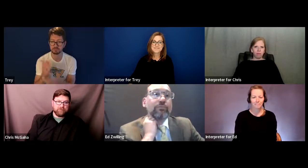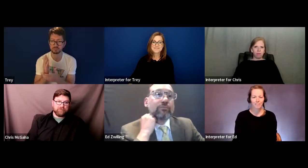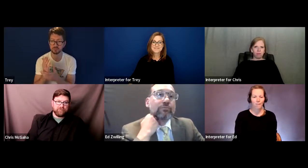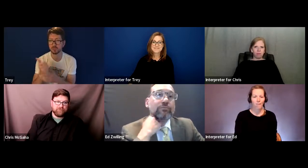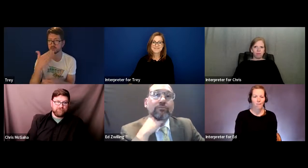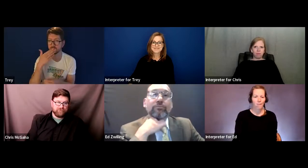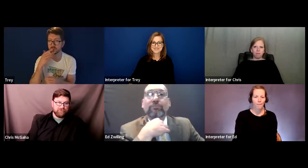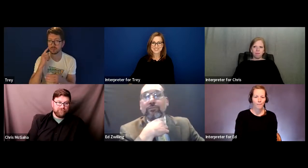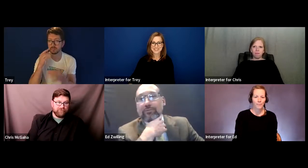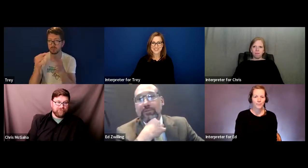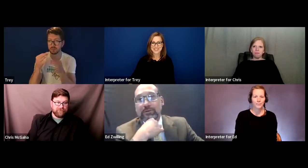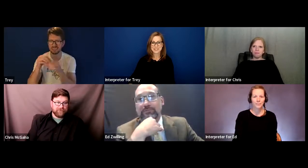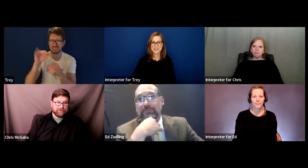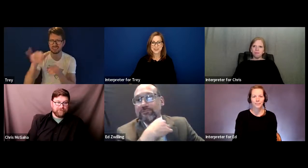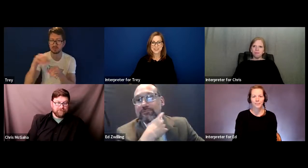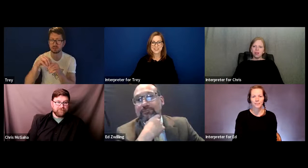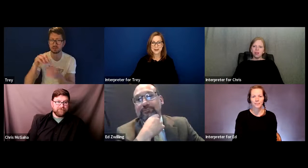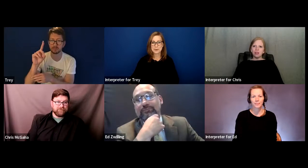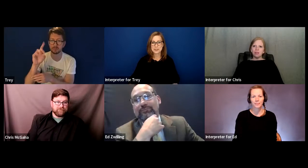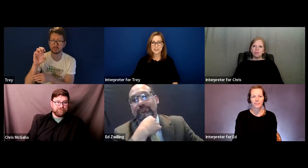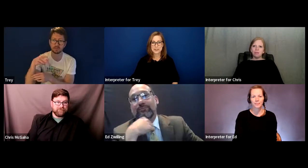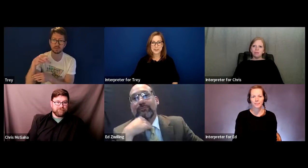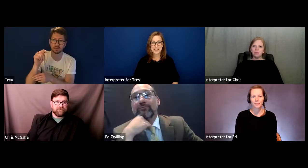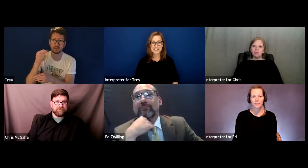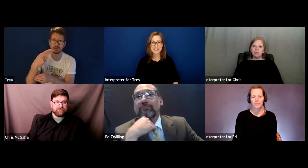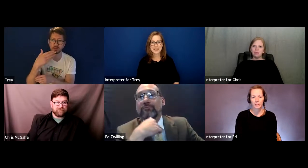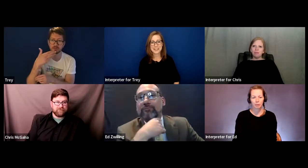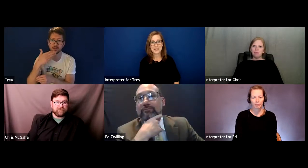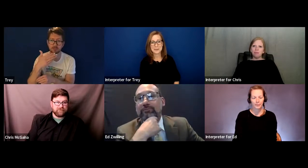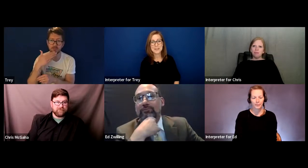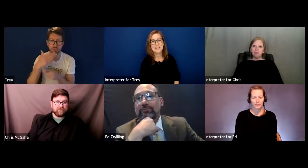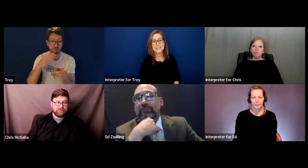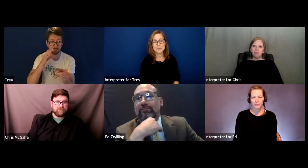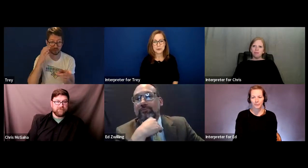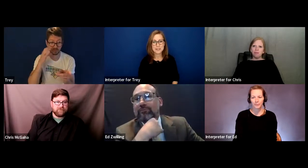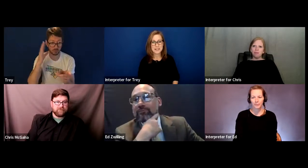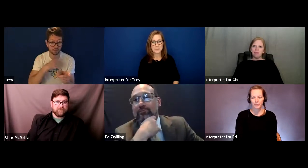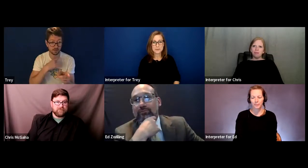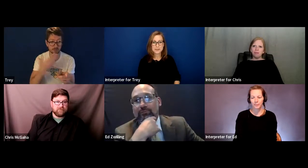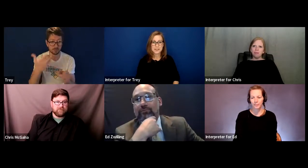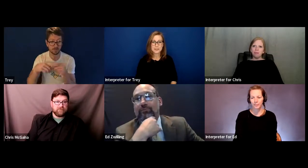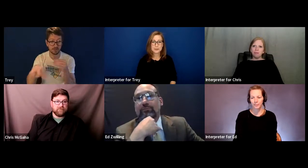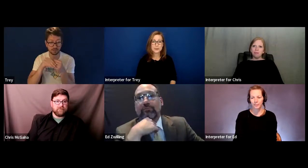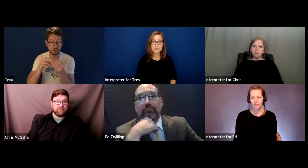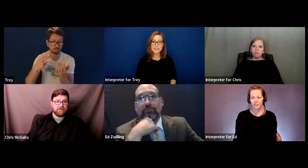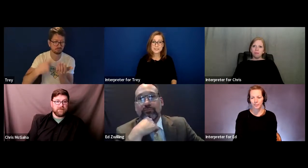Trey: That's all right. I appreciate you getting into that more in depth. Thank you.